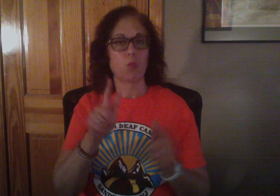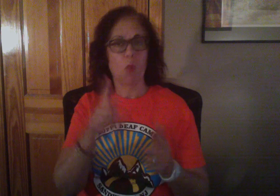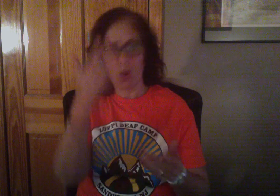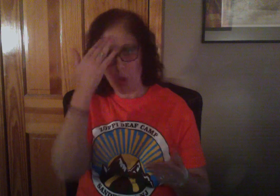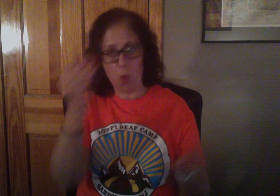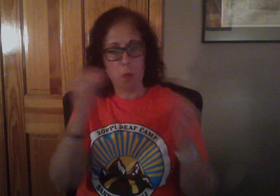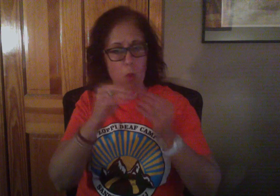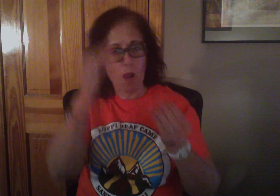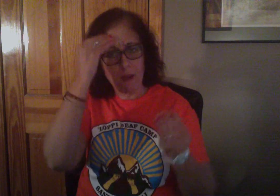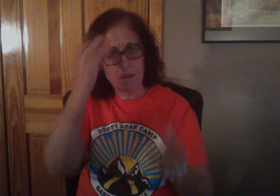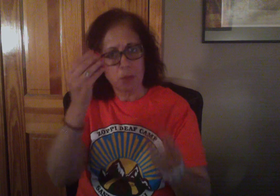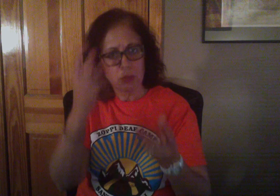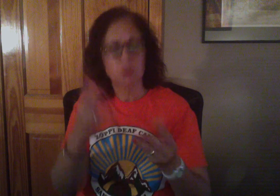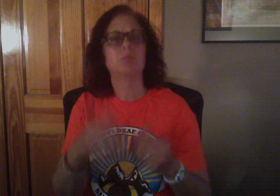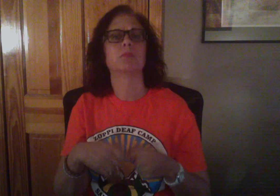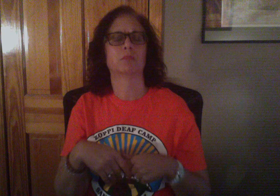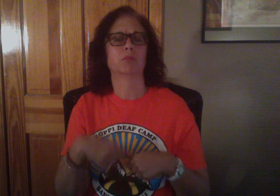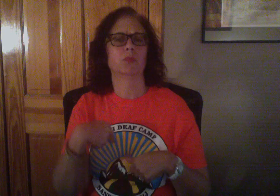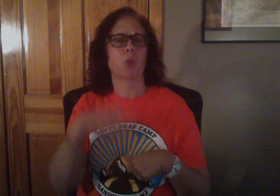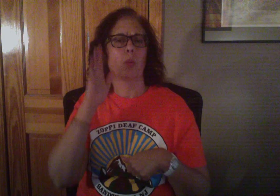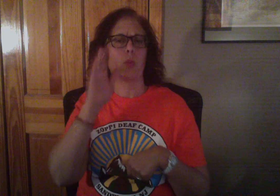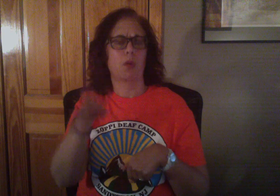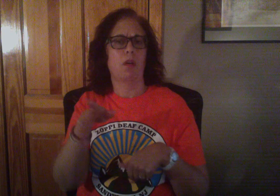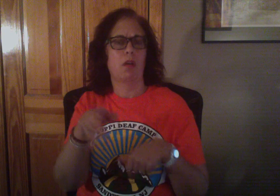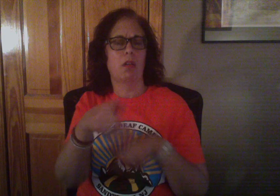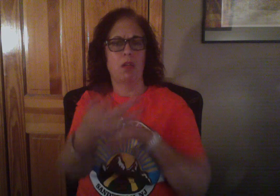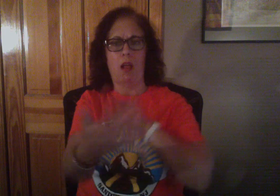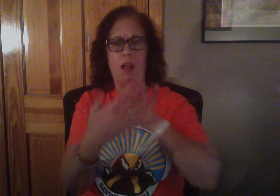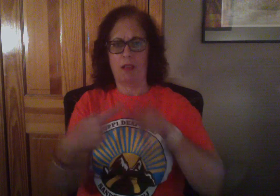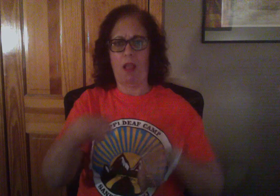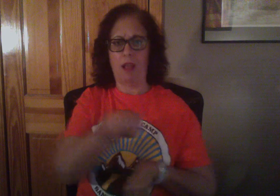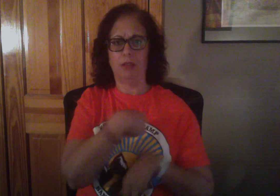For more information, please visit us at